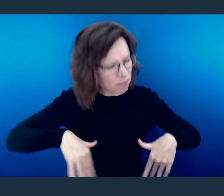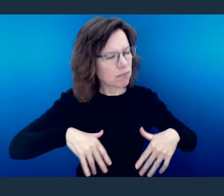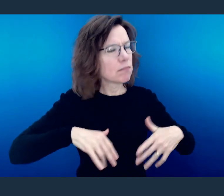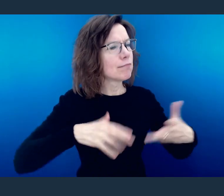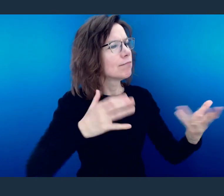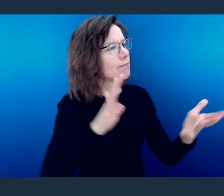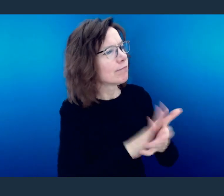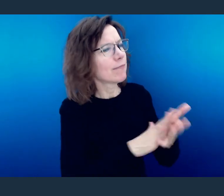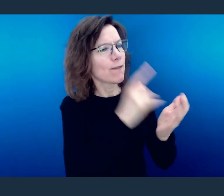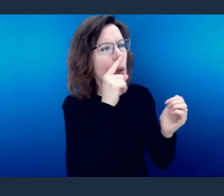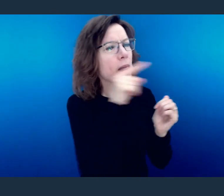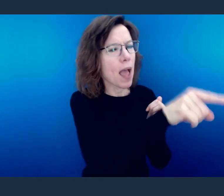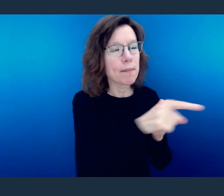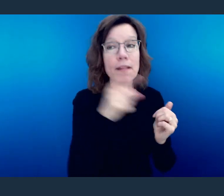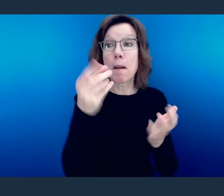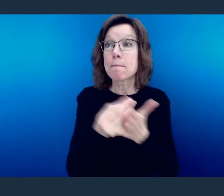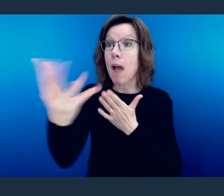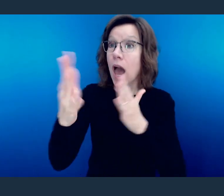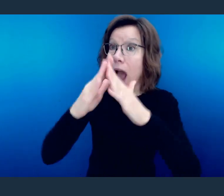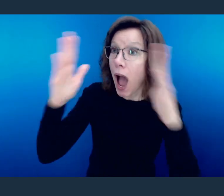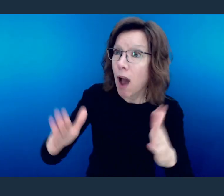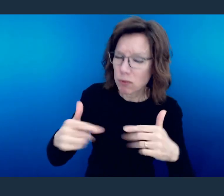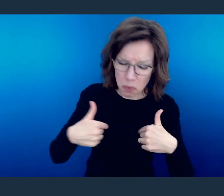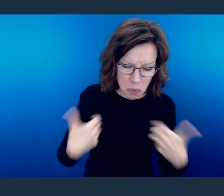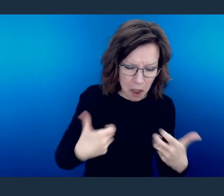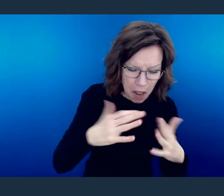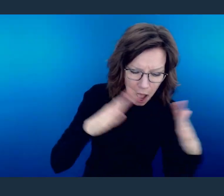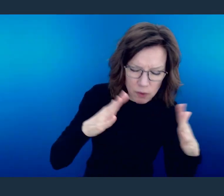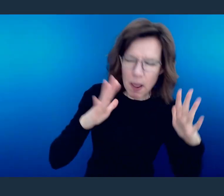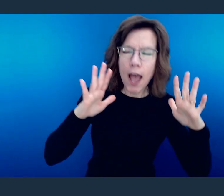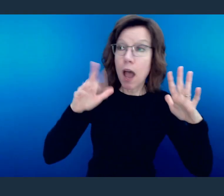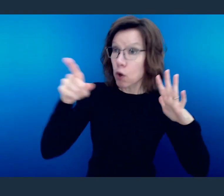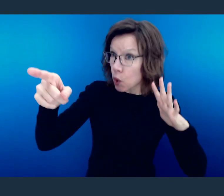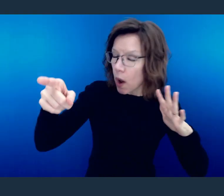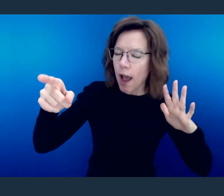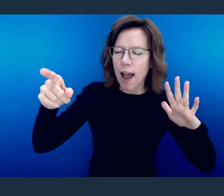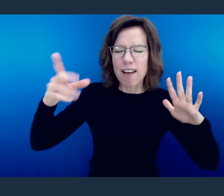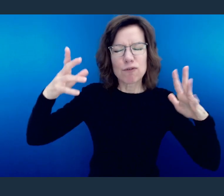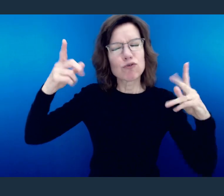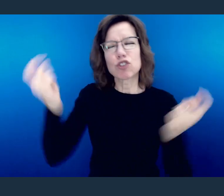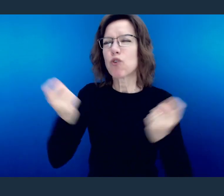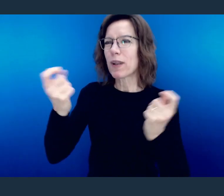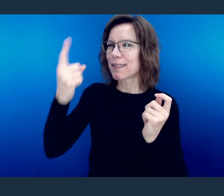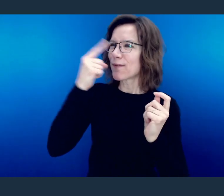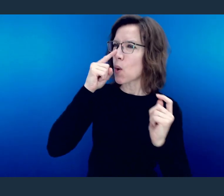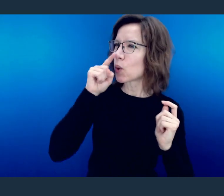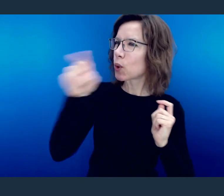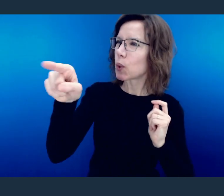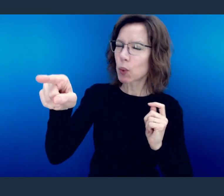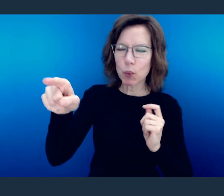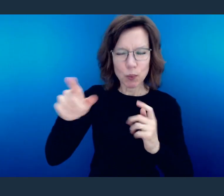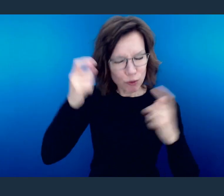When someone else gets a house and maybe you wanted a house, rejoice like it's your house. And that's what he's saying. Rejoice when they rejoice.